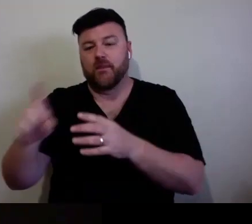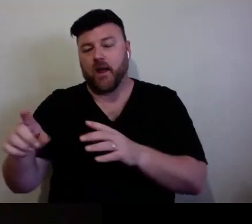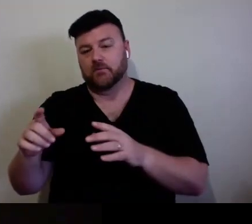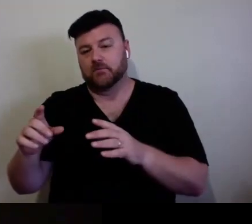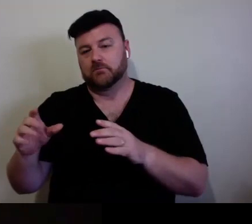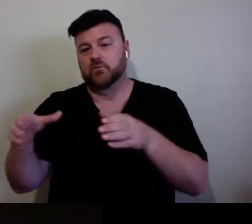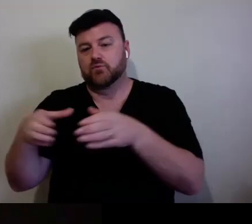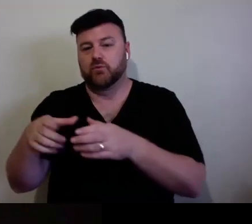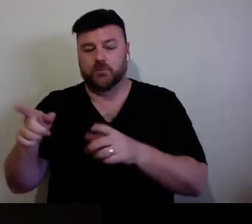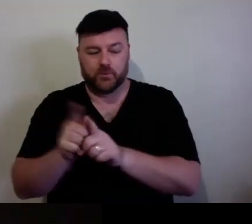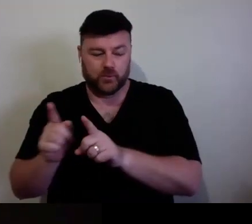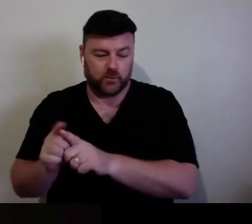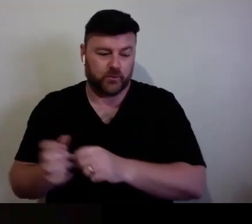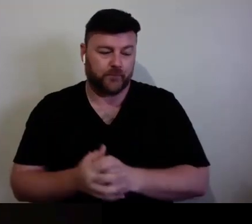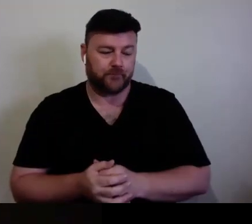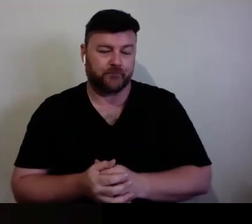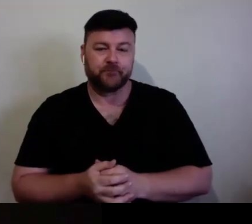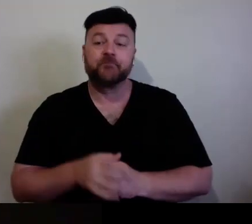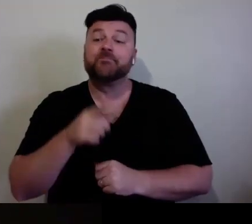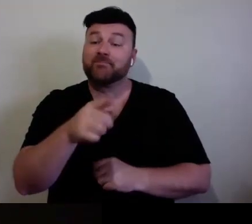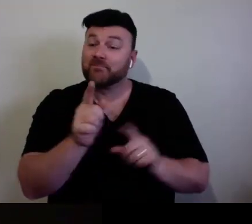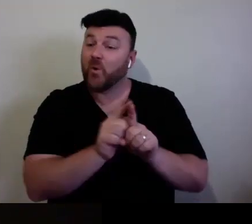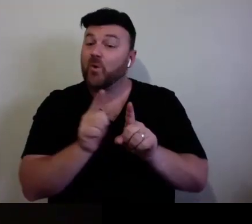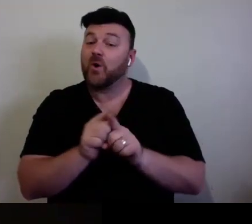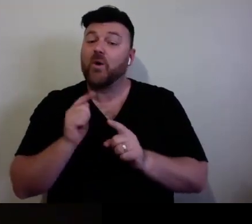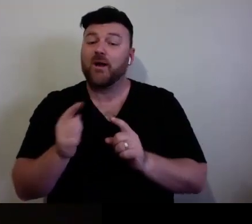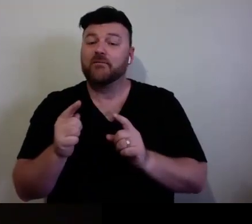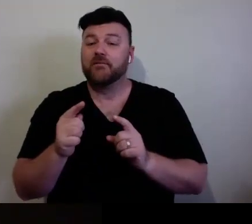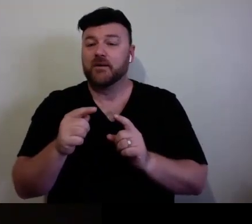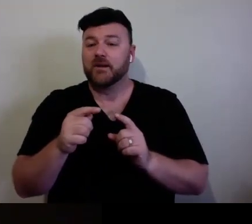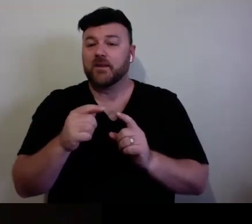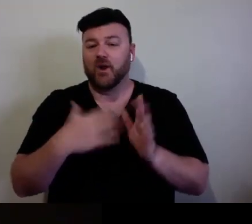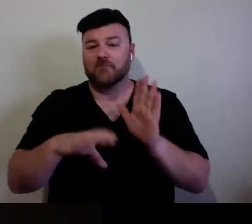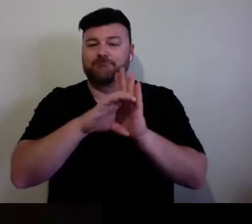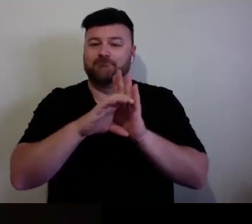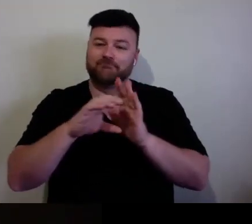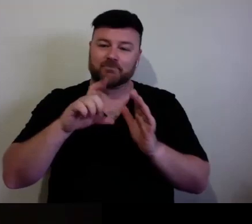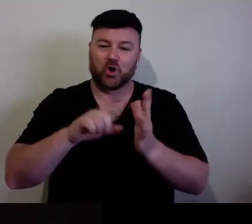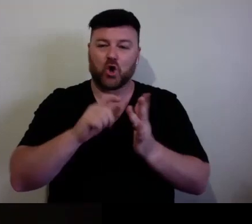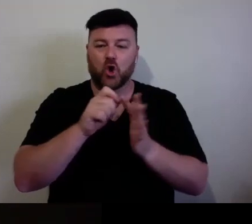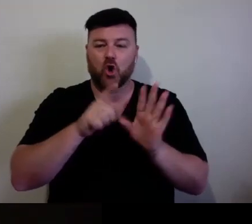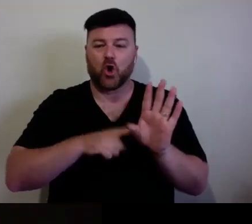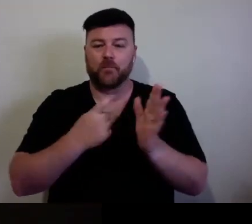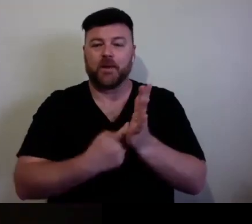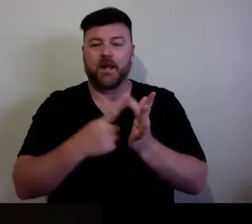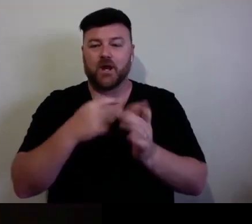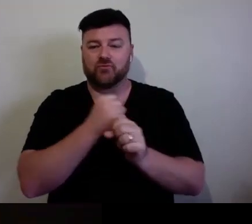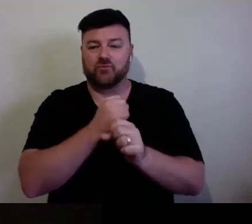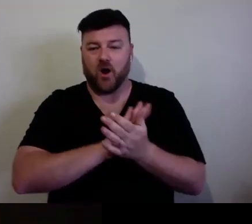Yeah, the copyright is coming up with Elliott. Yep. KEVIN DU We have one around audiences, specifically around what yunss want